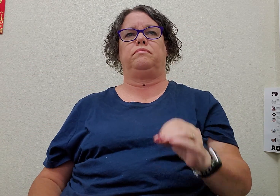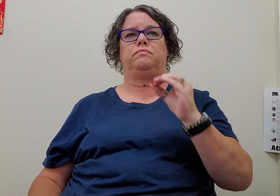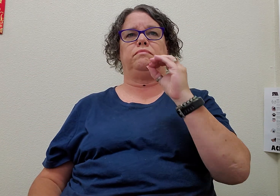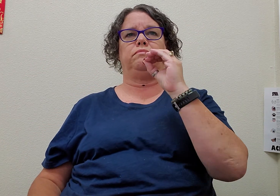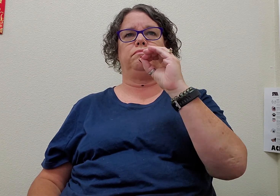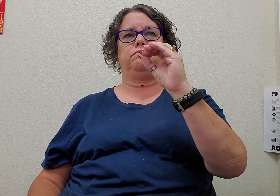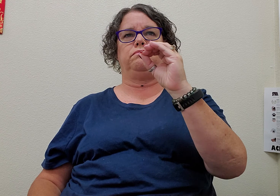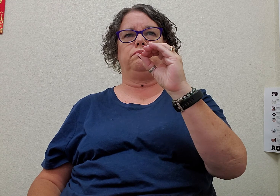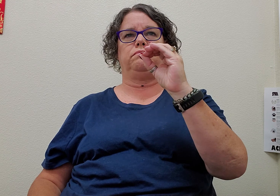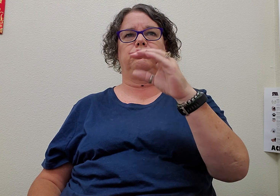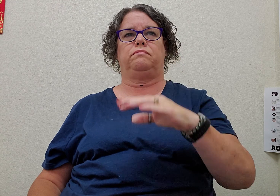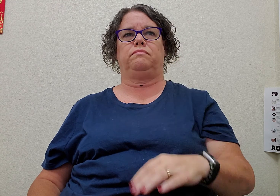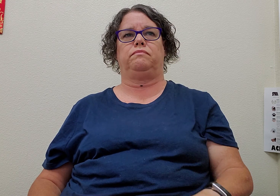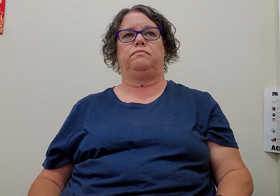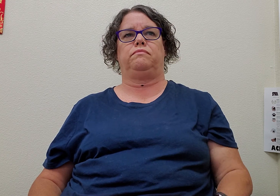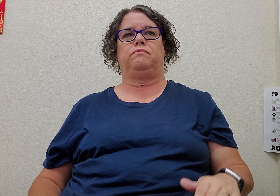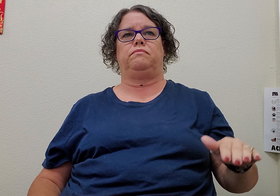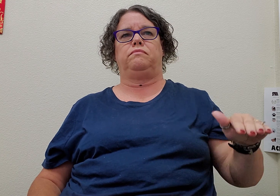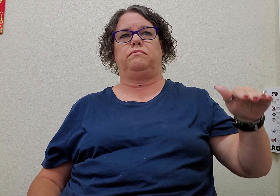zero grow up/be raised